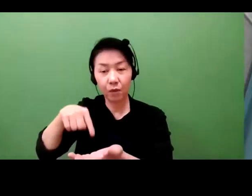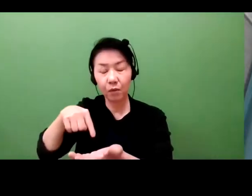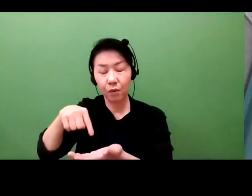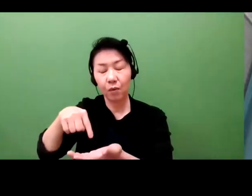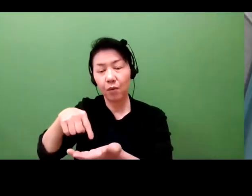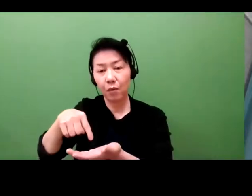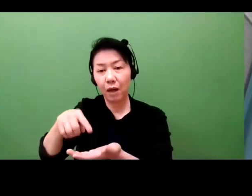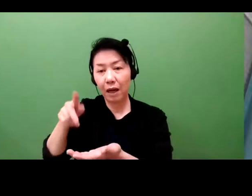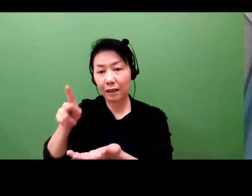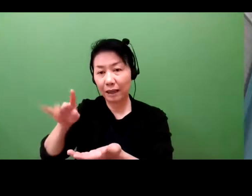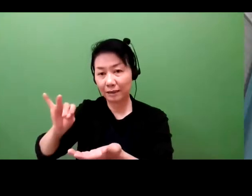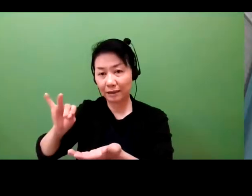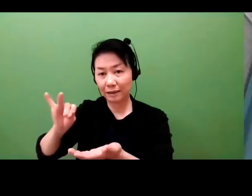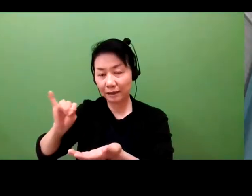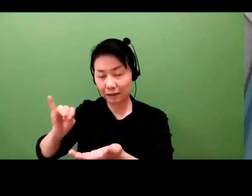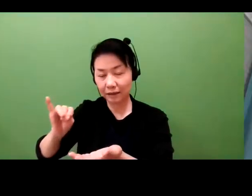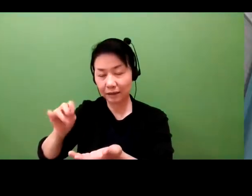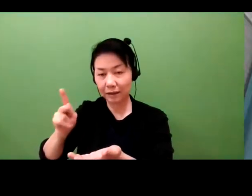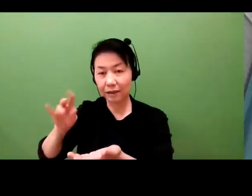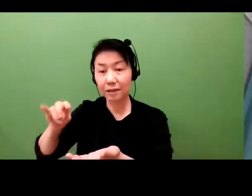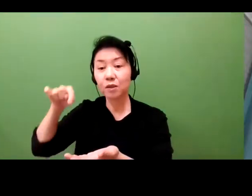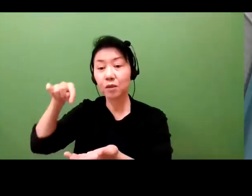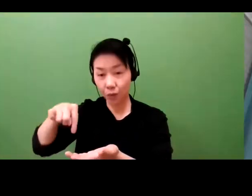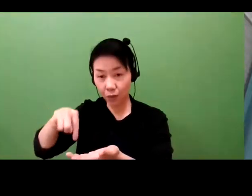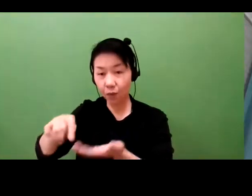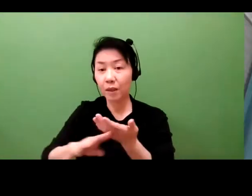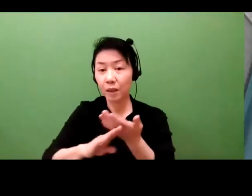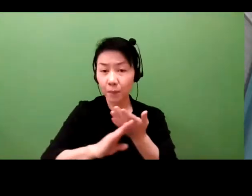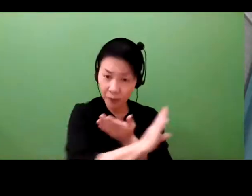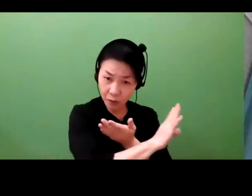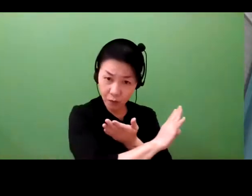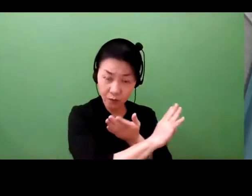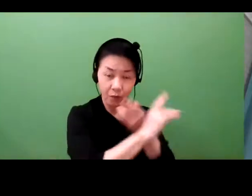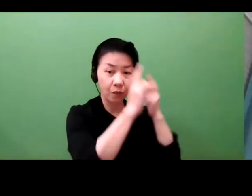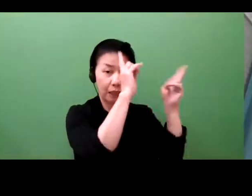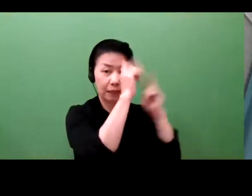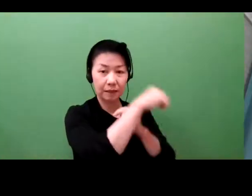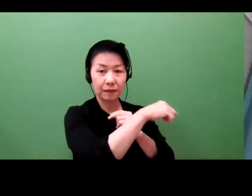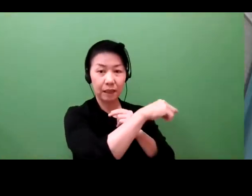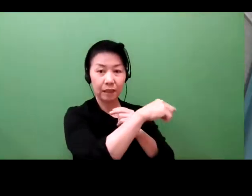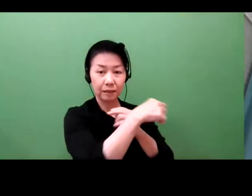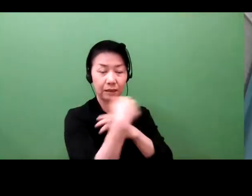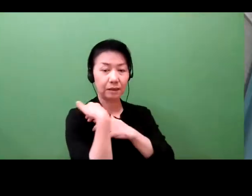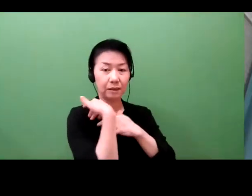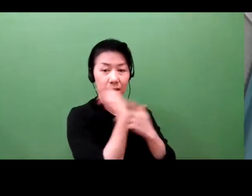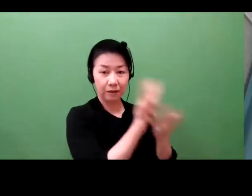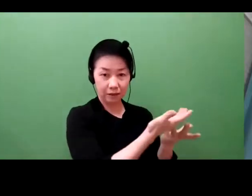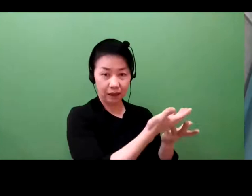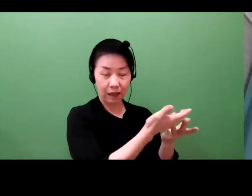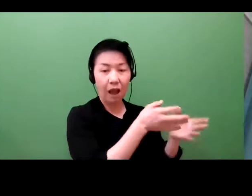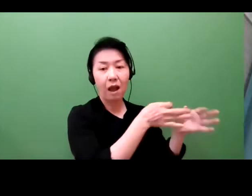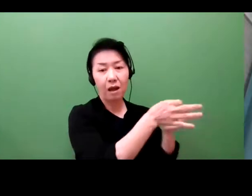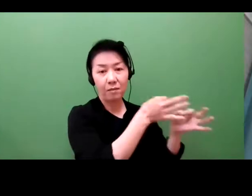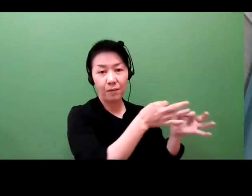A lot of other things the company may hold-- some facilities, things like that-- are valuable, but often not quite as valuable